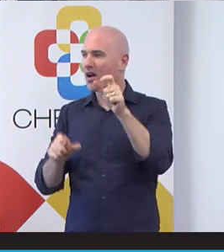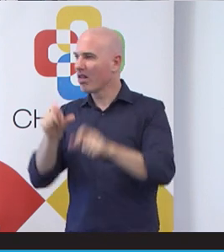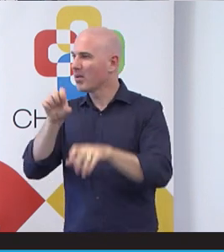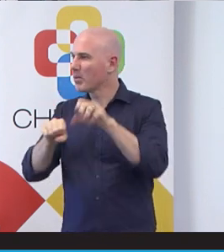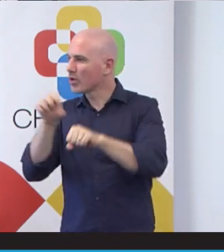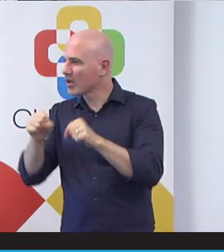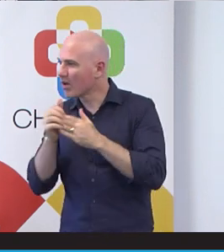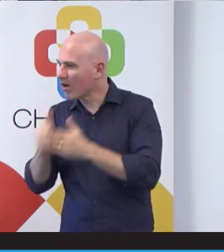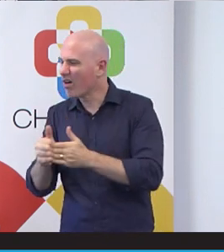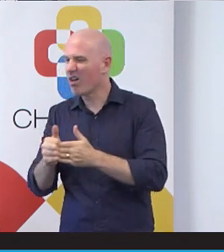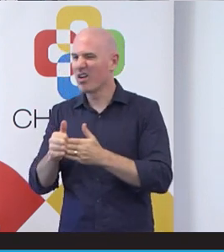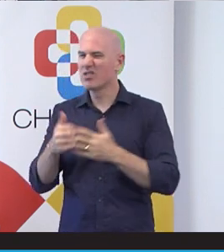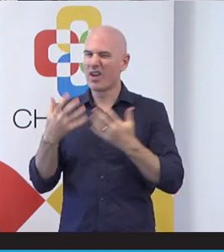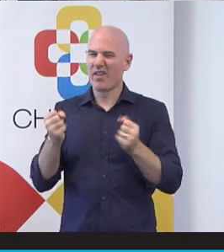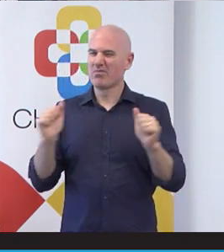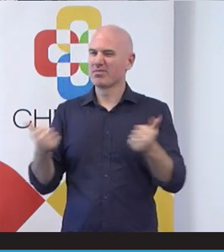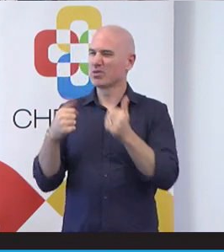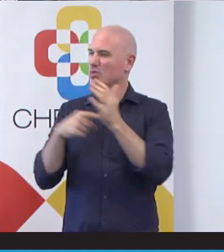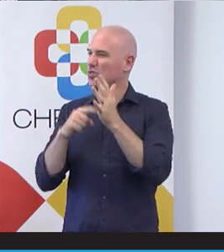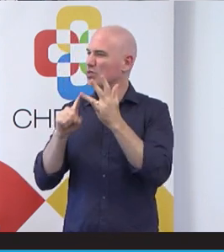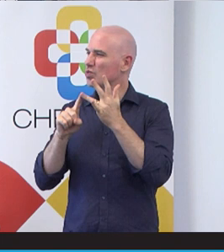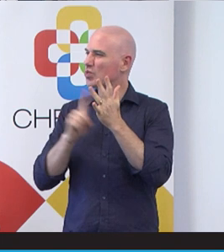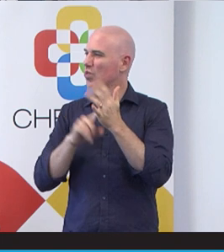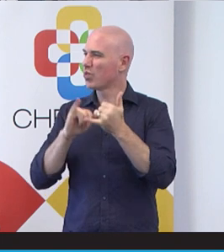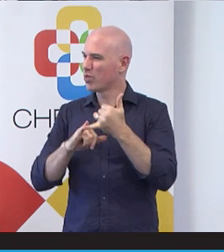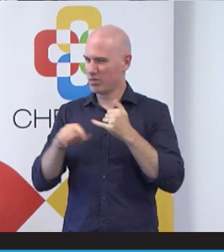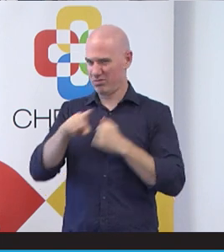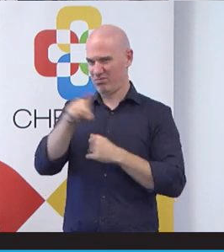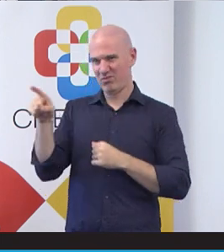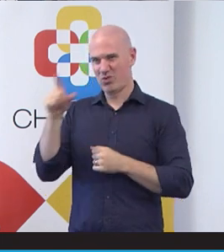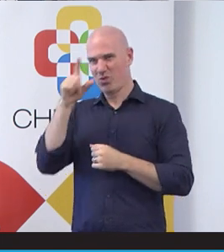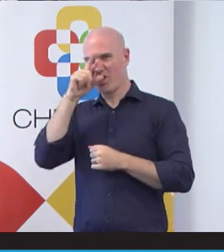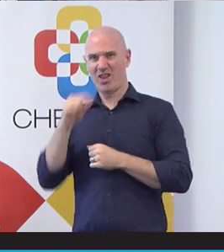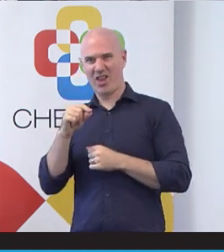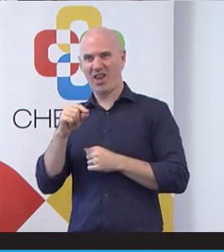So just basically tools that you're able to apply what you've learned from and as